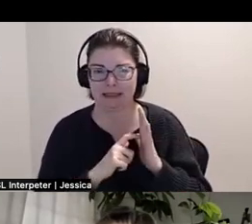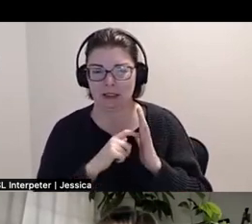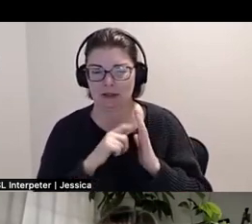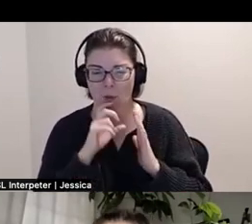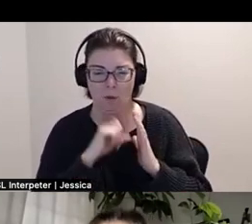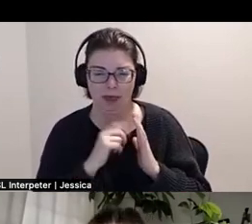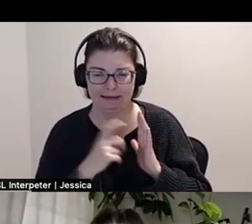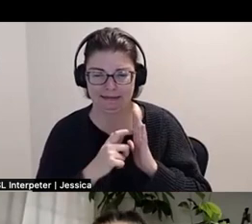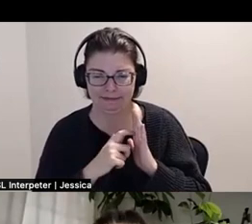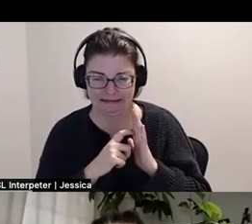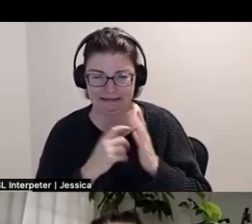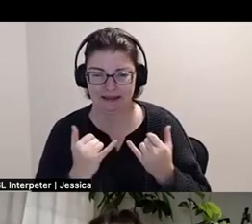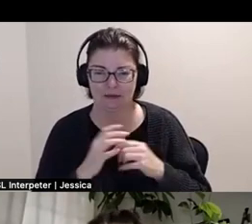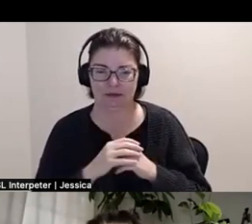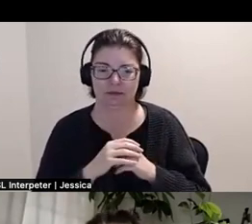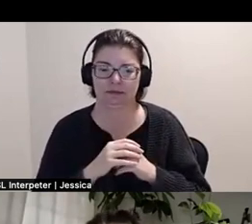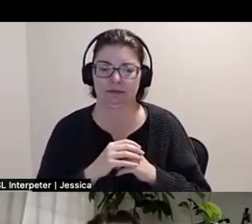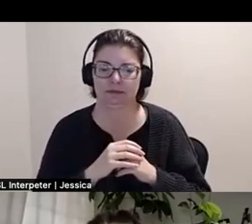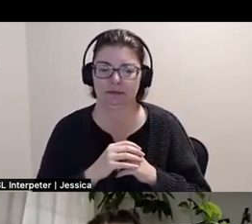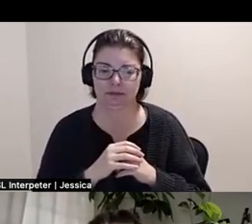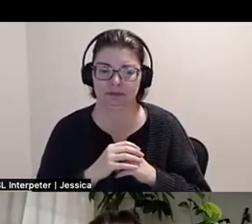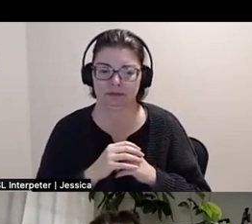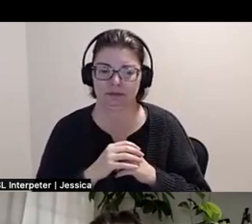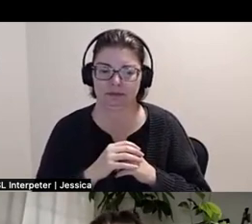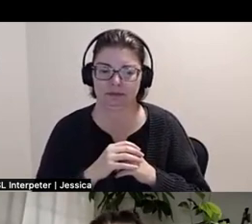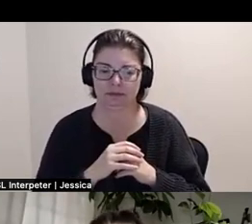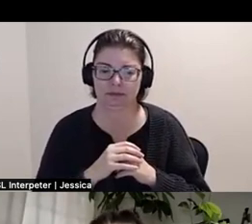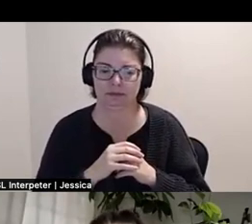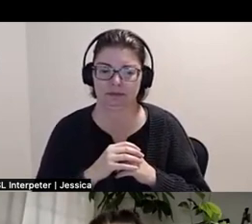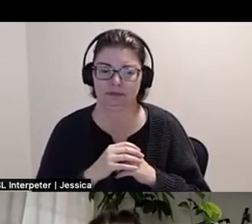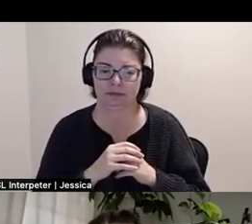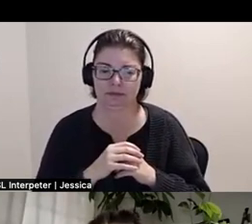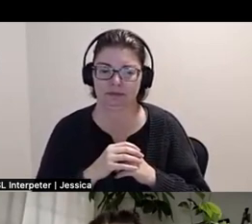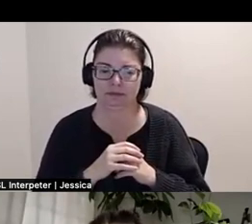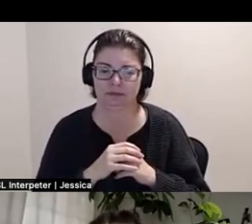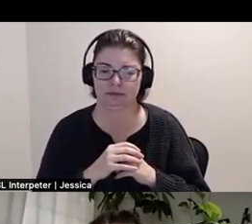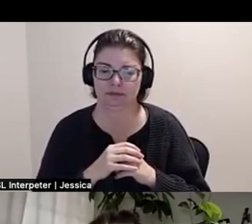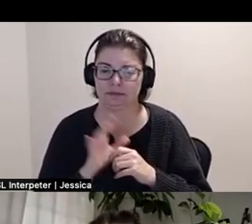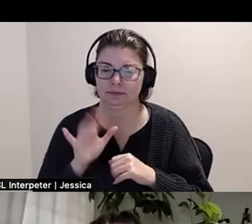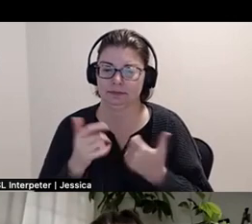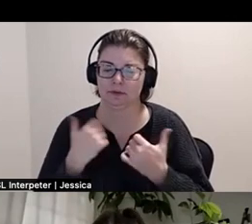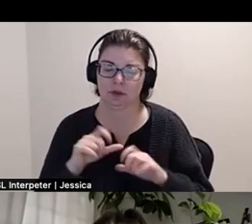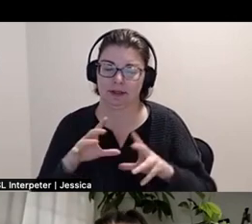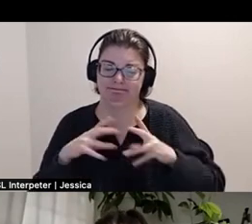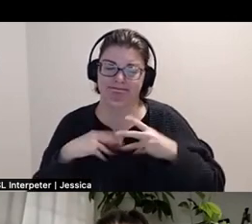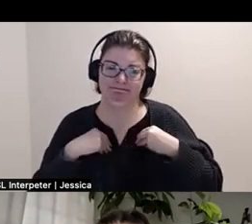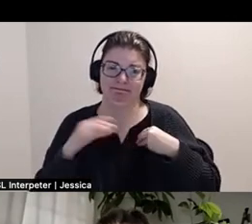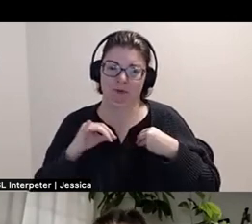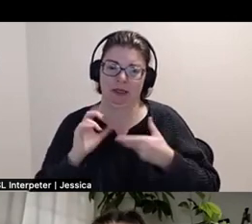Which, I'm trying to, to kind of embrace as a way to care for the work.